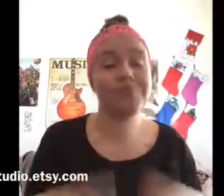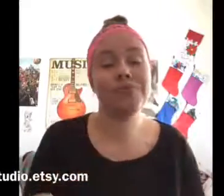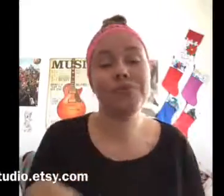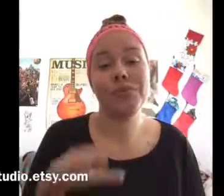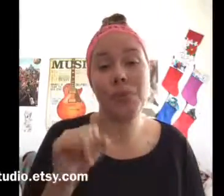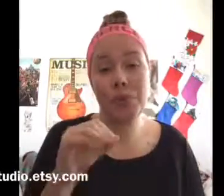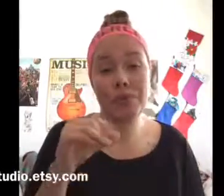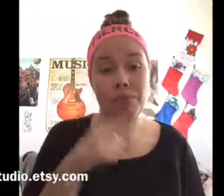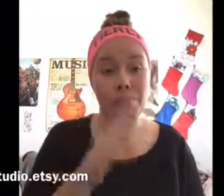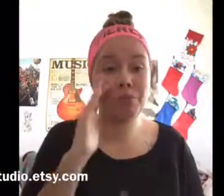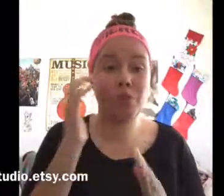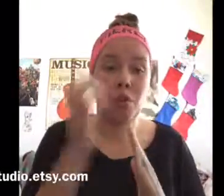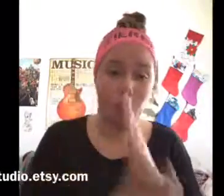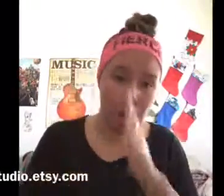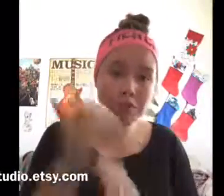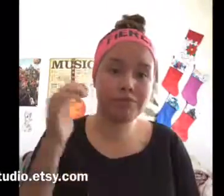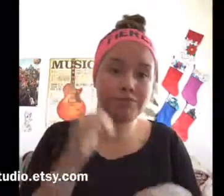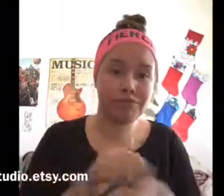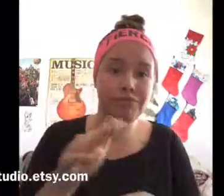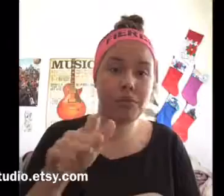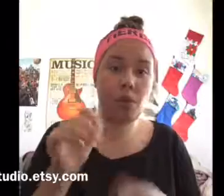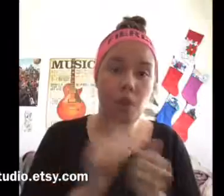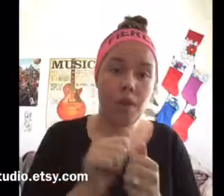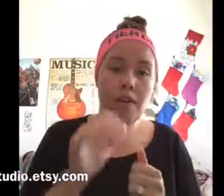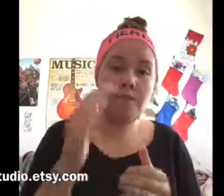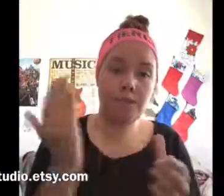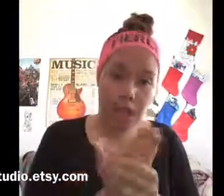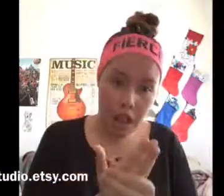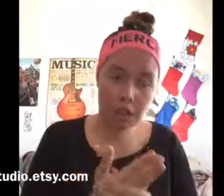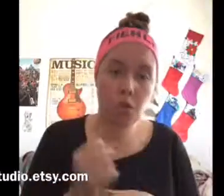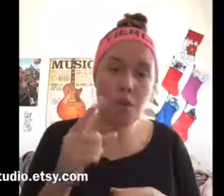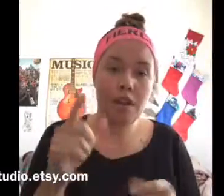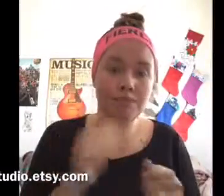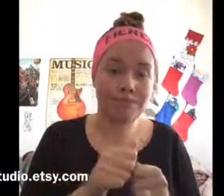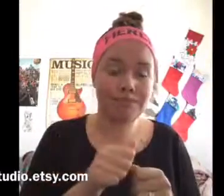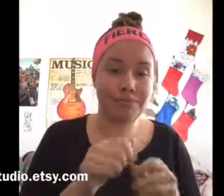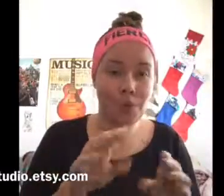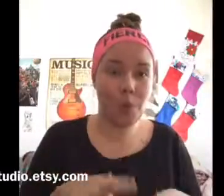So, they will automatically send you the file after you purchase